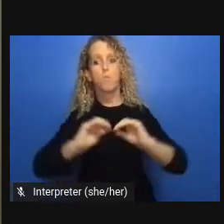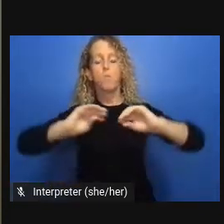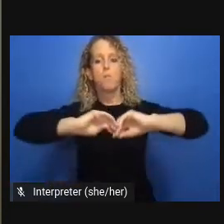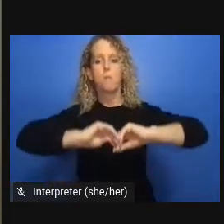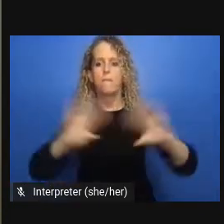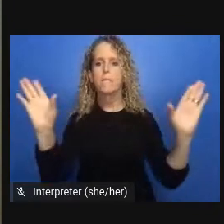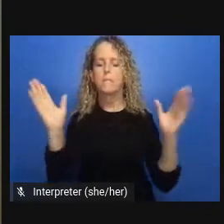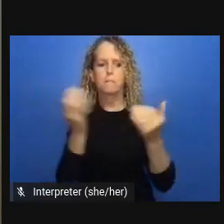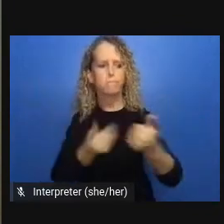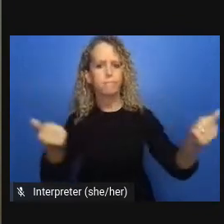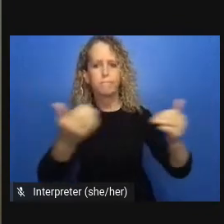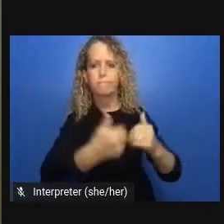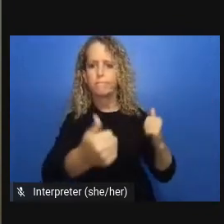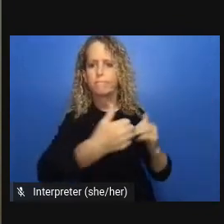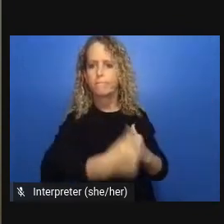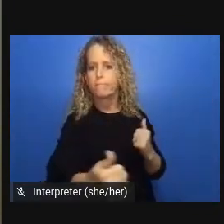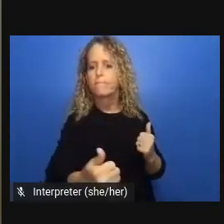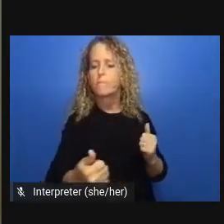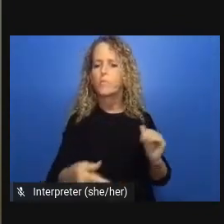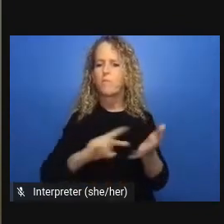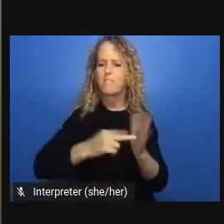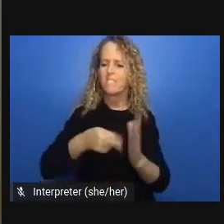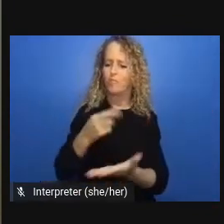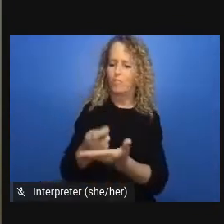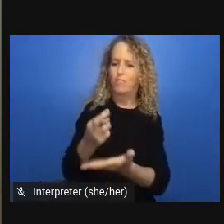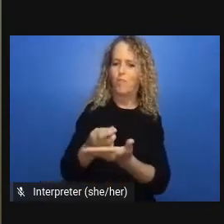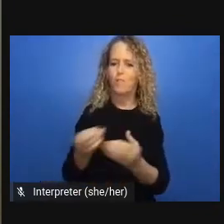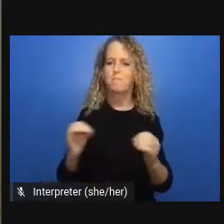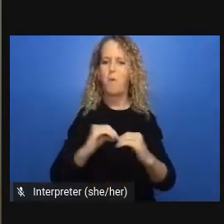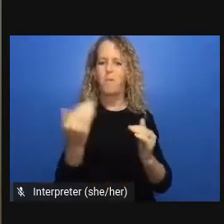the Health Law institute at Dalhousie and a professor at the Schulich school of Law